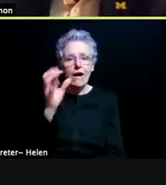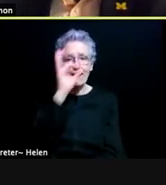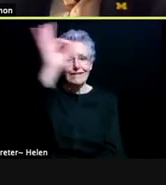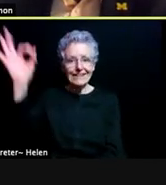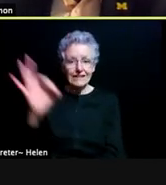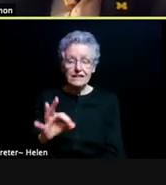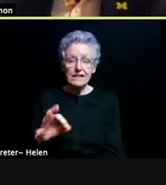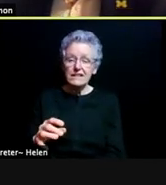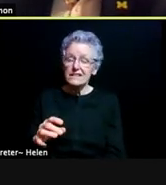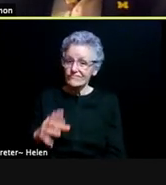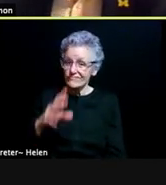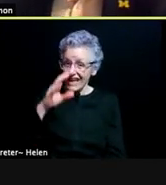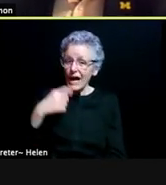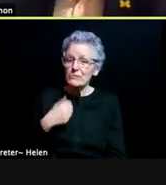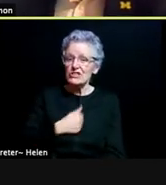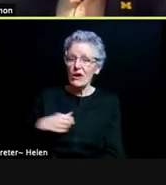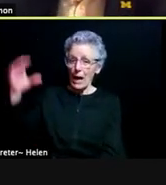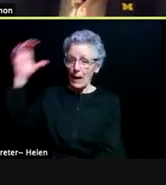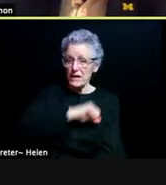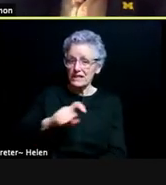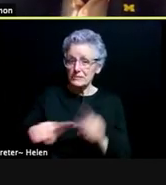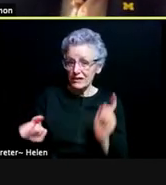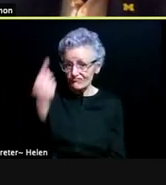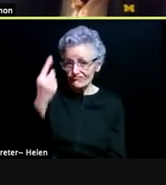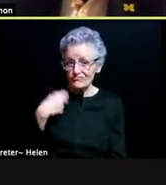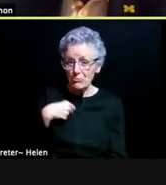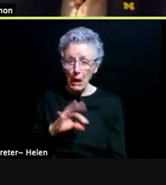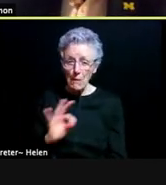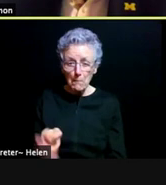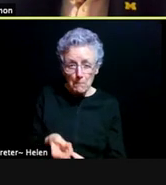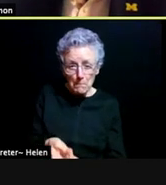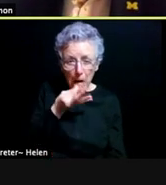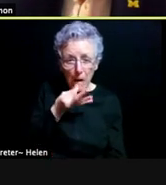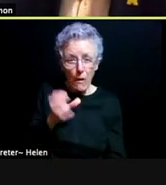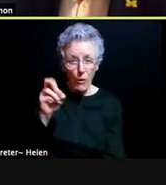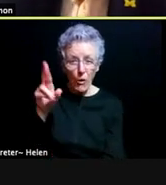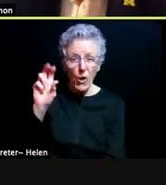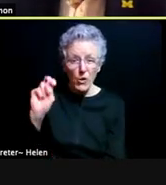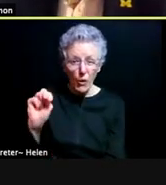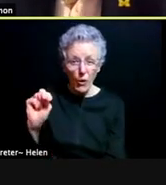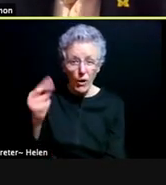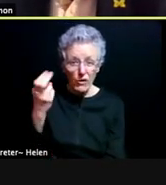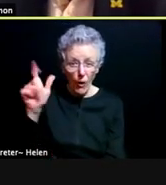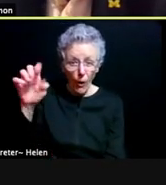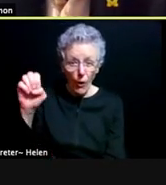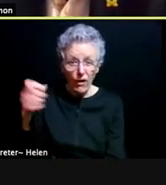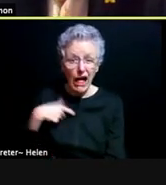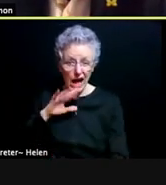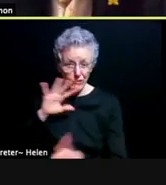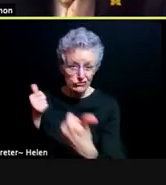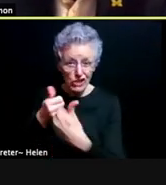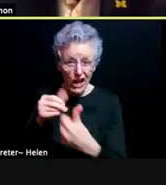So I will happily take some students on in Corn Hole, and so they better bring it. But some other examples--